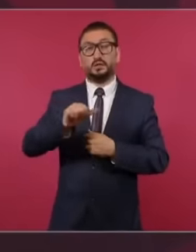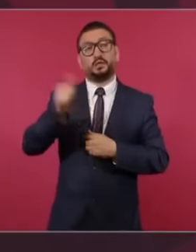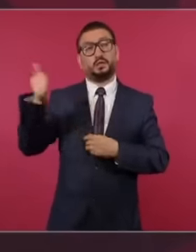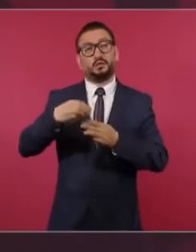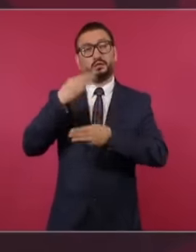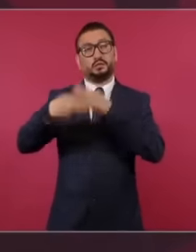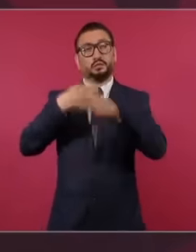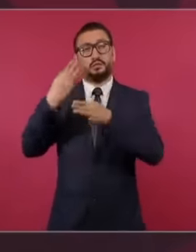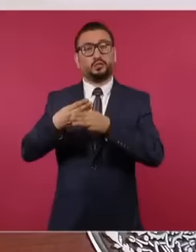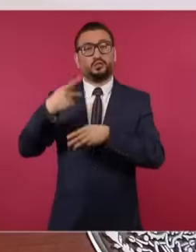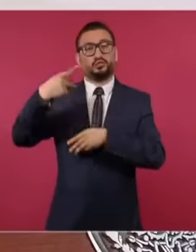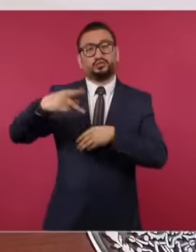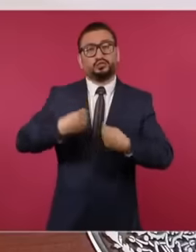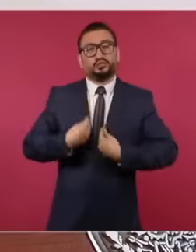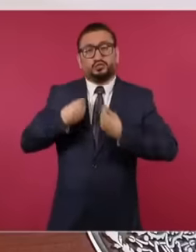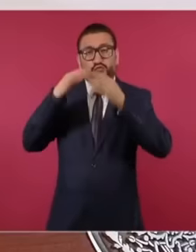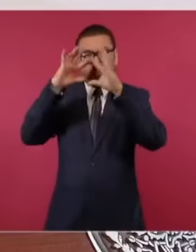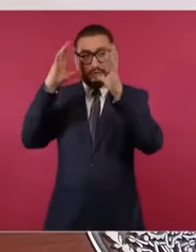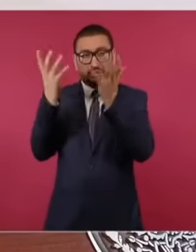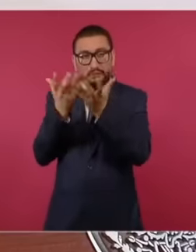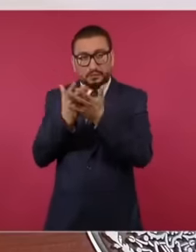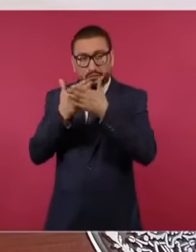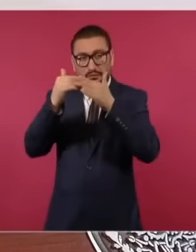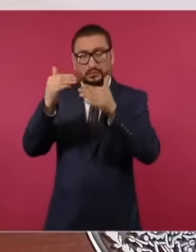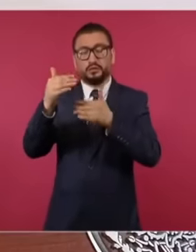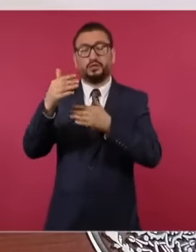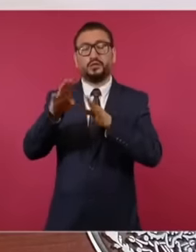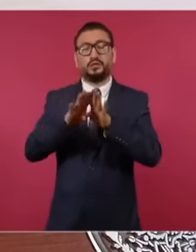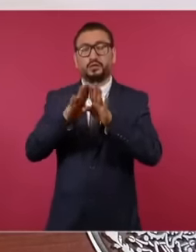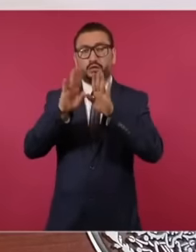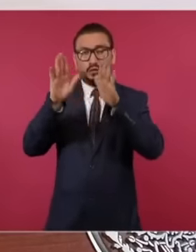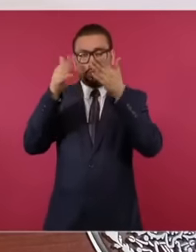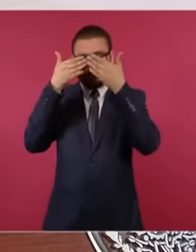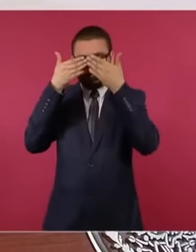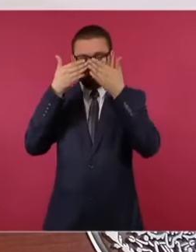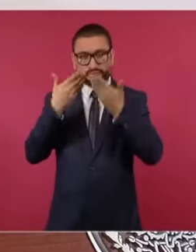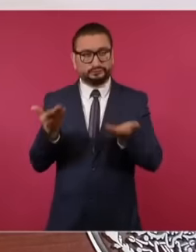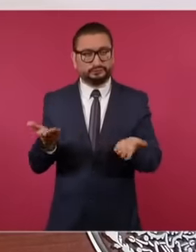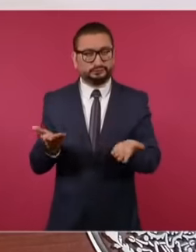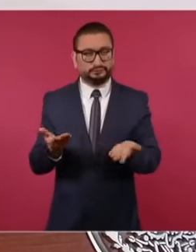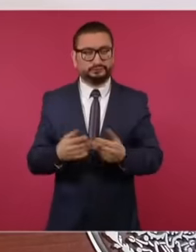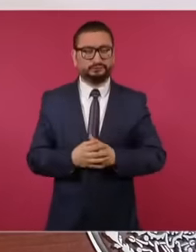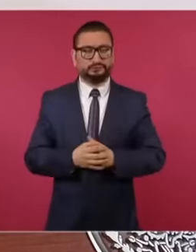bubble, but if